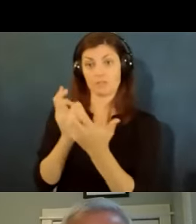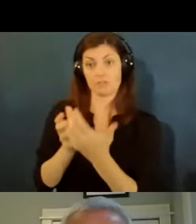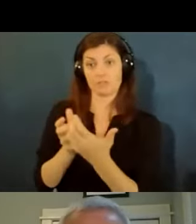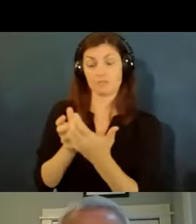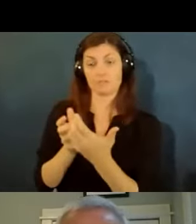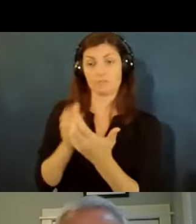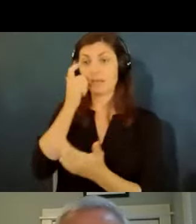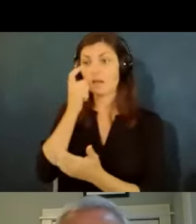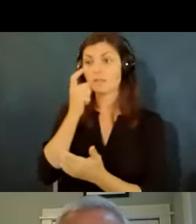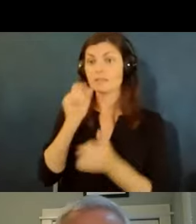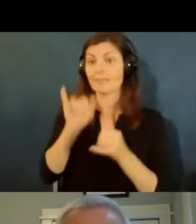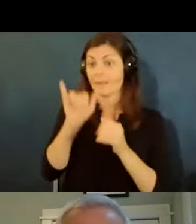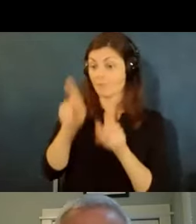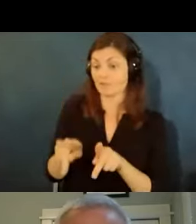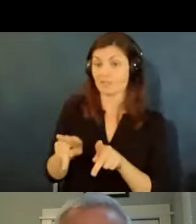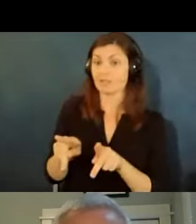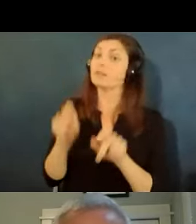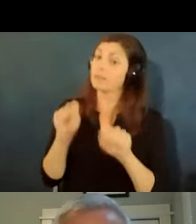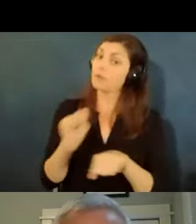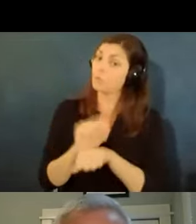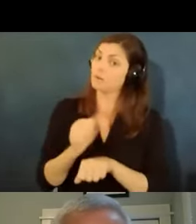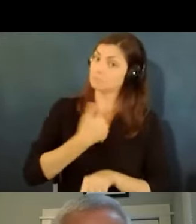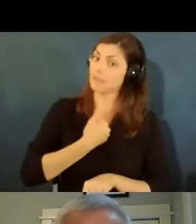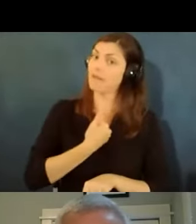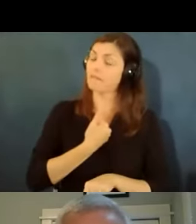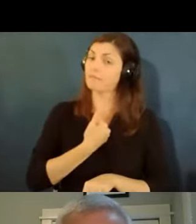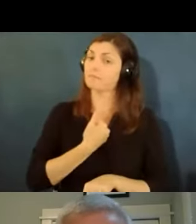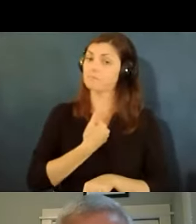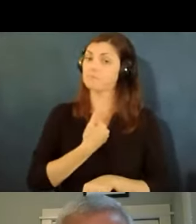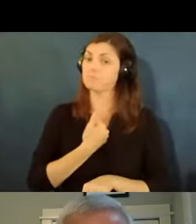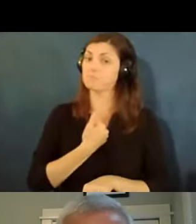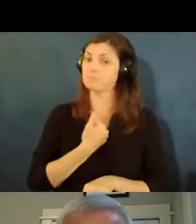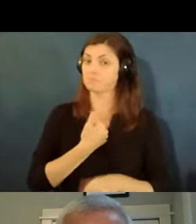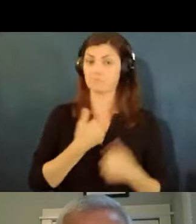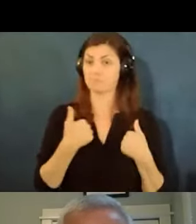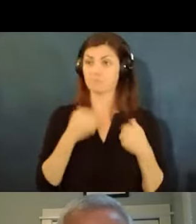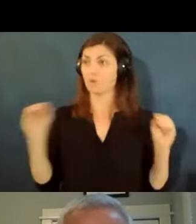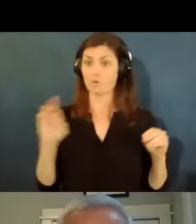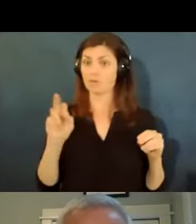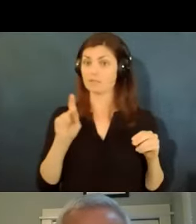because an individual is able to work themselves may not have a risk factor but they're living with